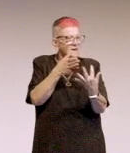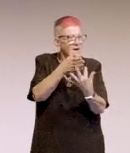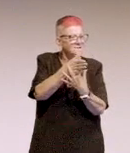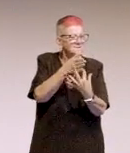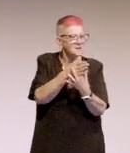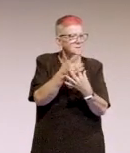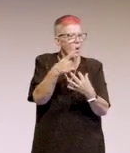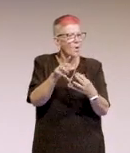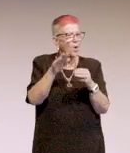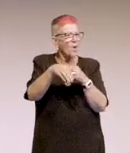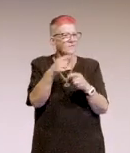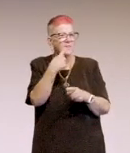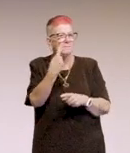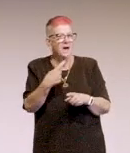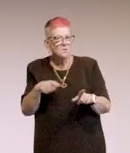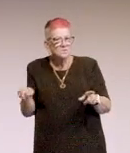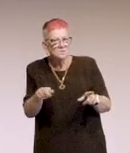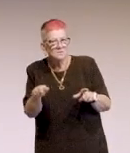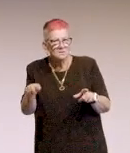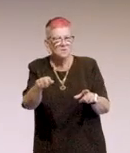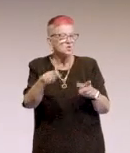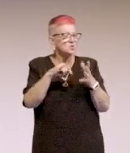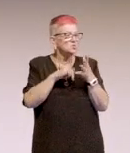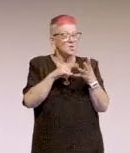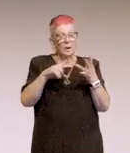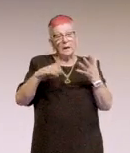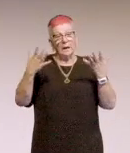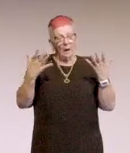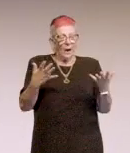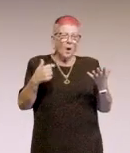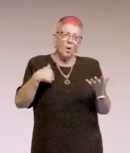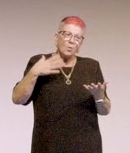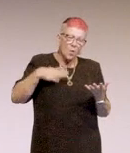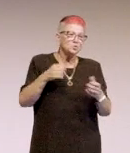So the lightbulb moment, we want to make accessibility personal.